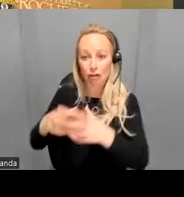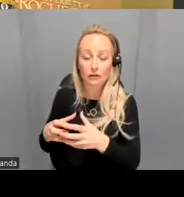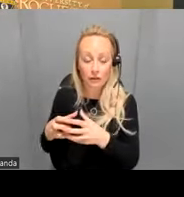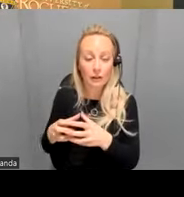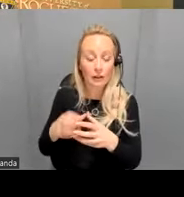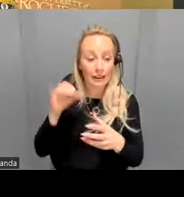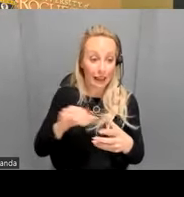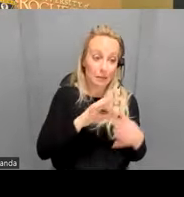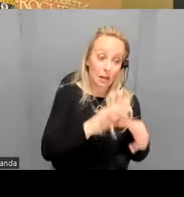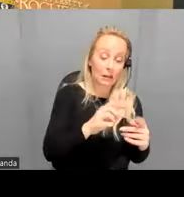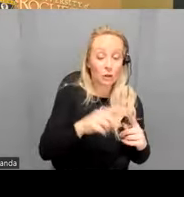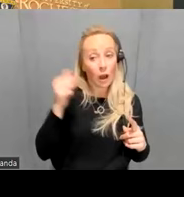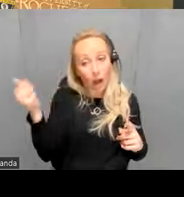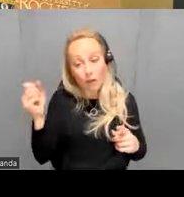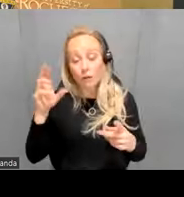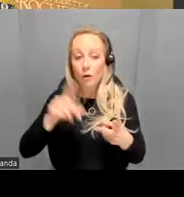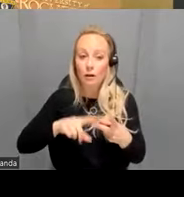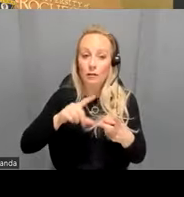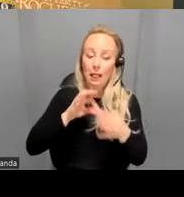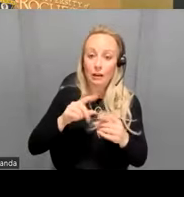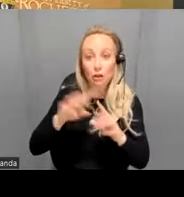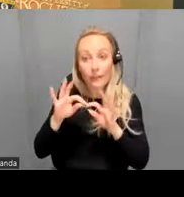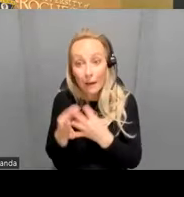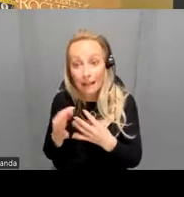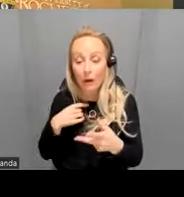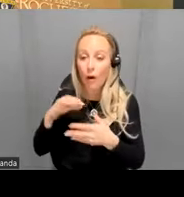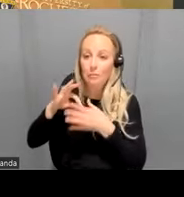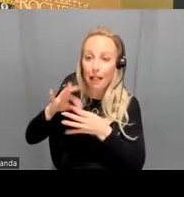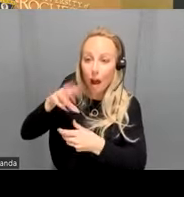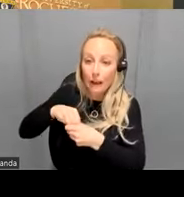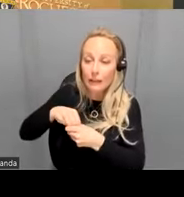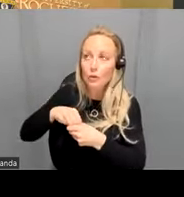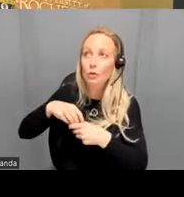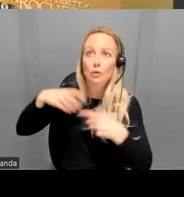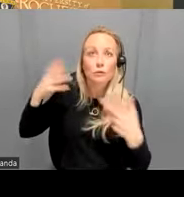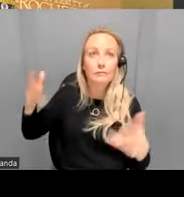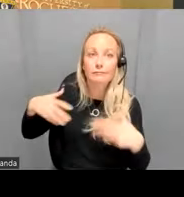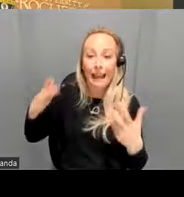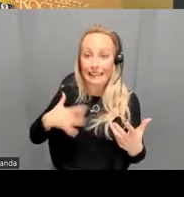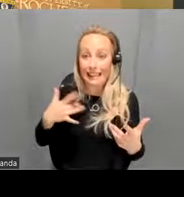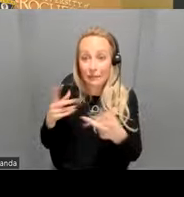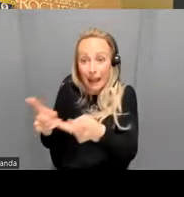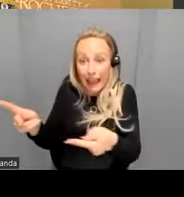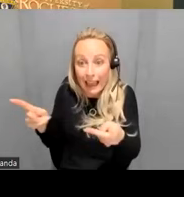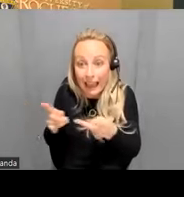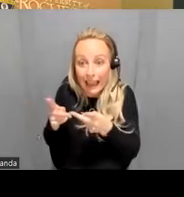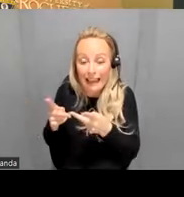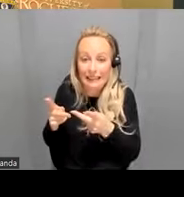belonging to others is it belonging to family is it belonging to a sense of place right um a shared